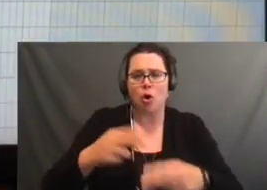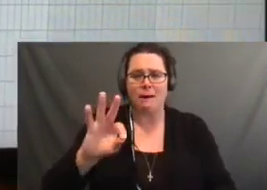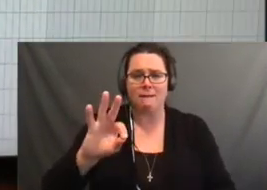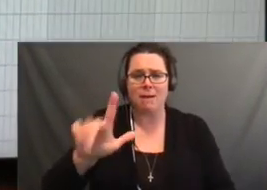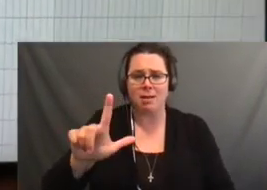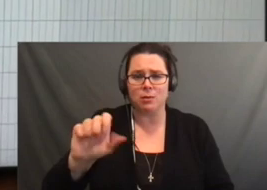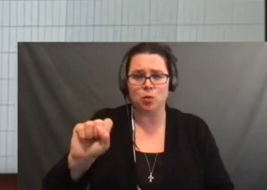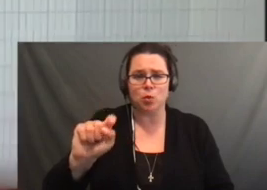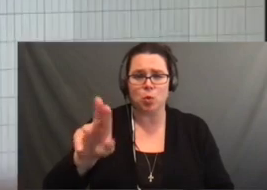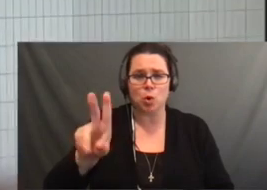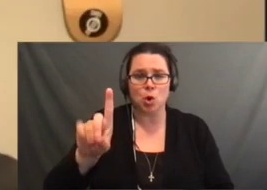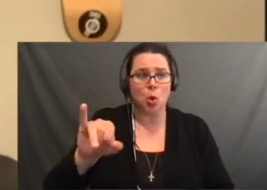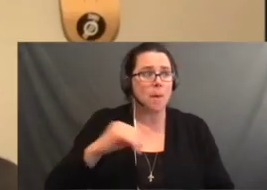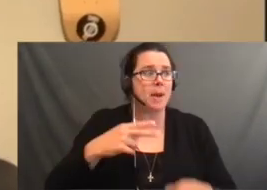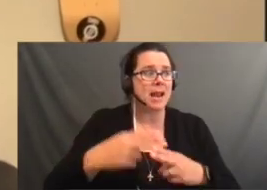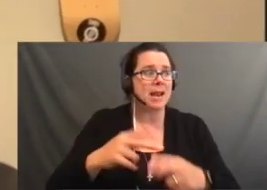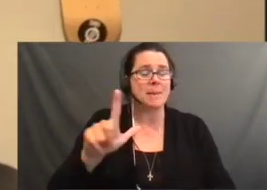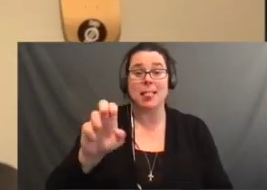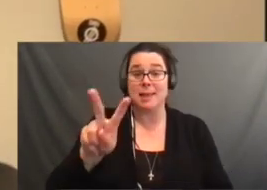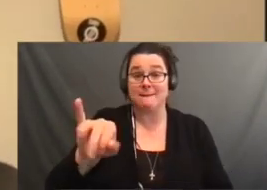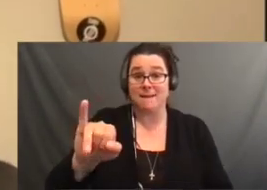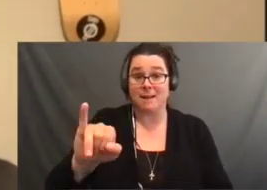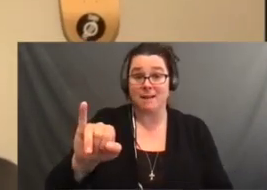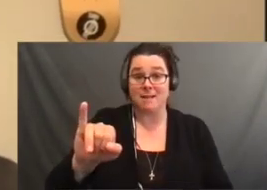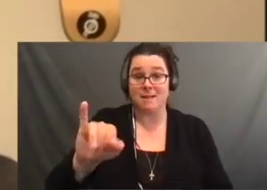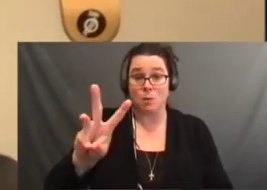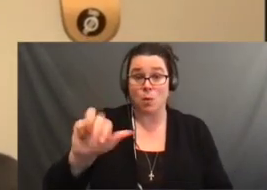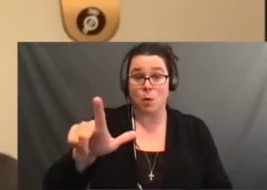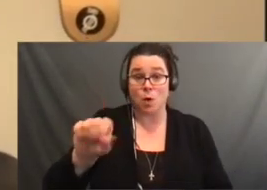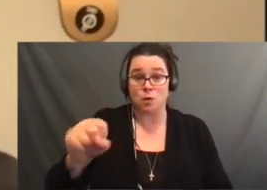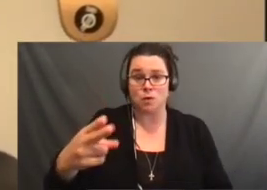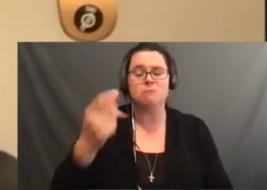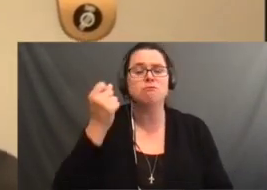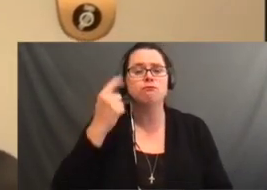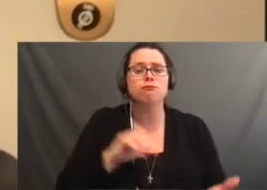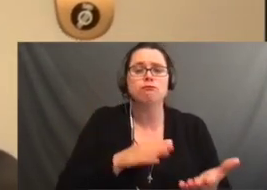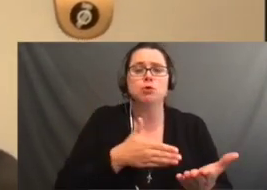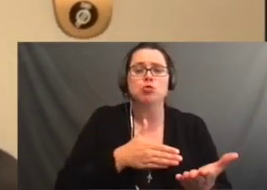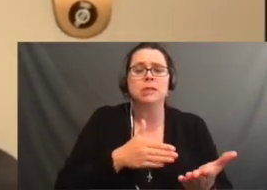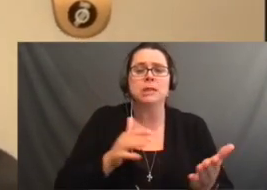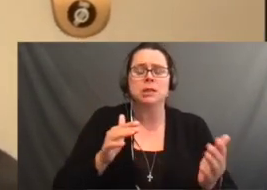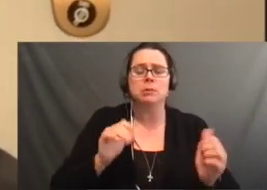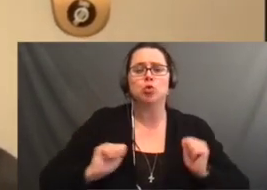in the order that you appeared in the video to just answer some questions and share a